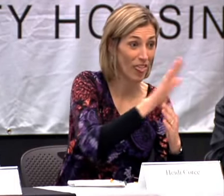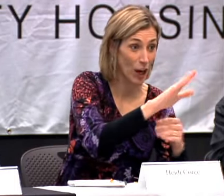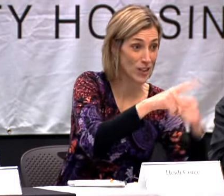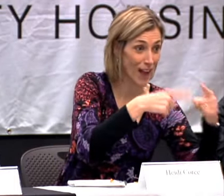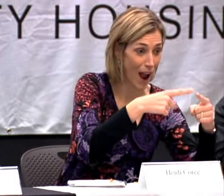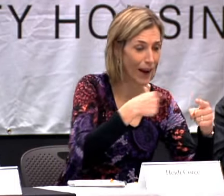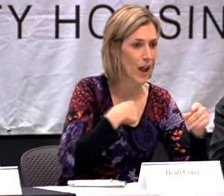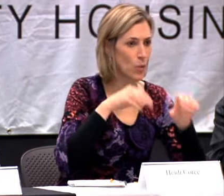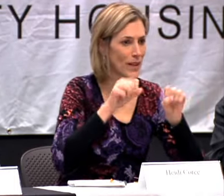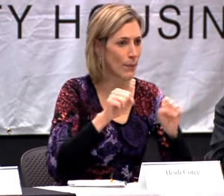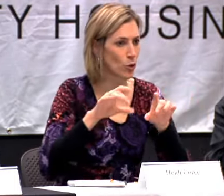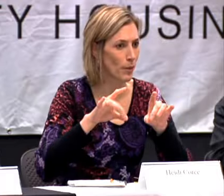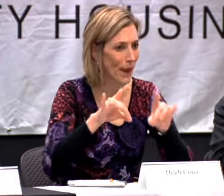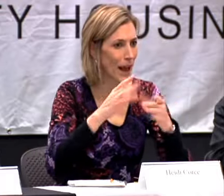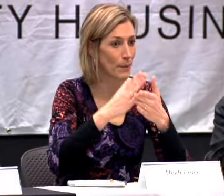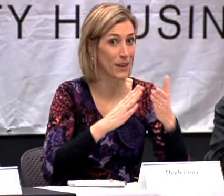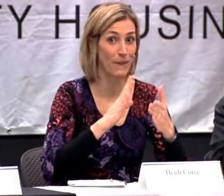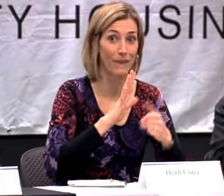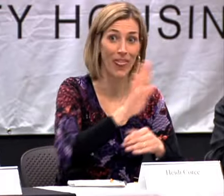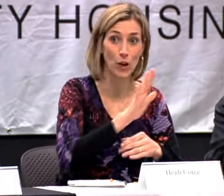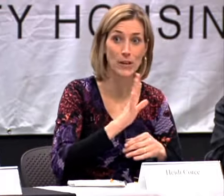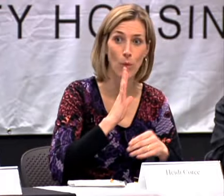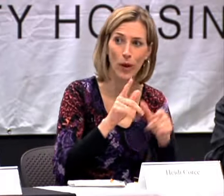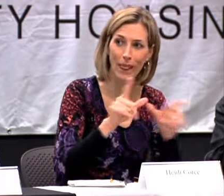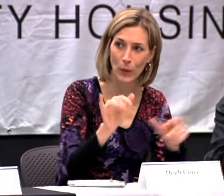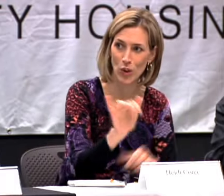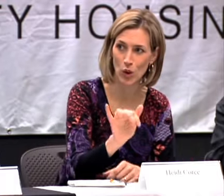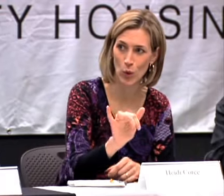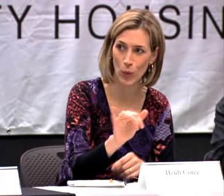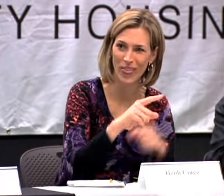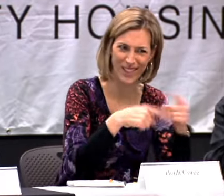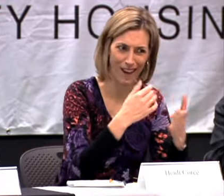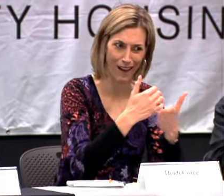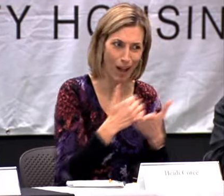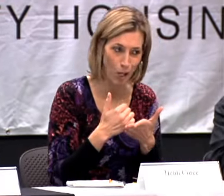AND THROUGH THEIR SIGN I WAS ABLE TO PICK UP SOME OF THEIR SPOKEN